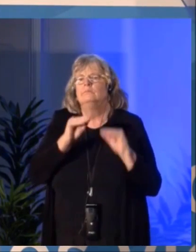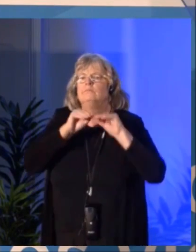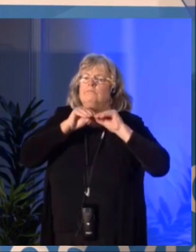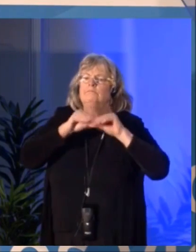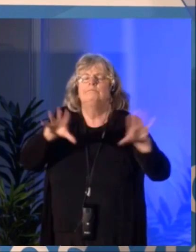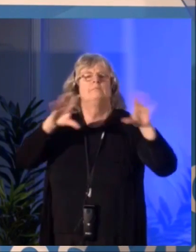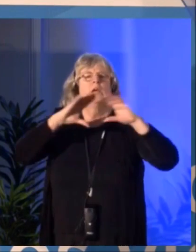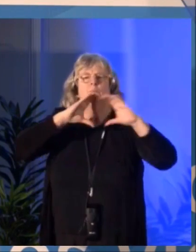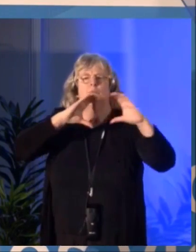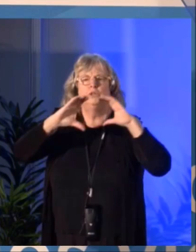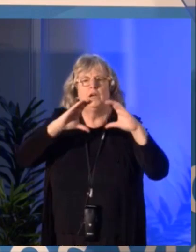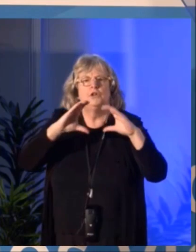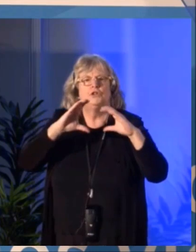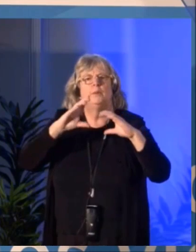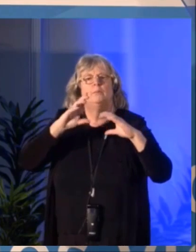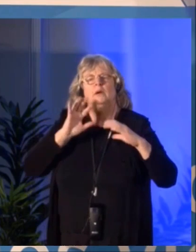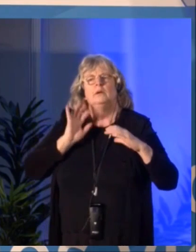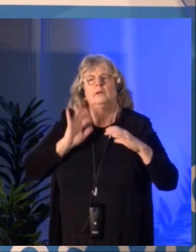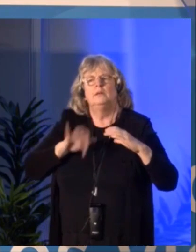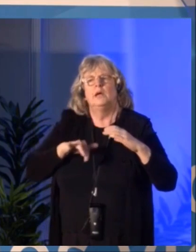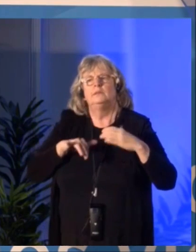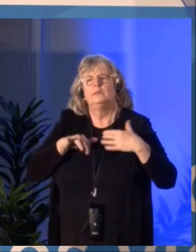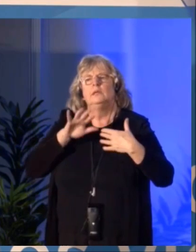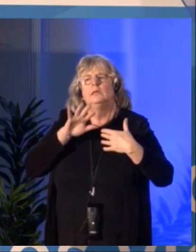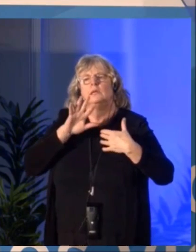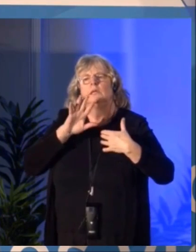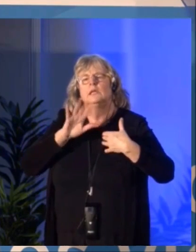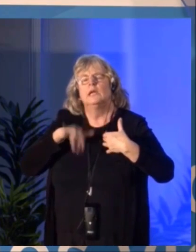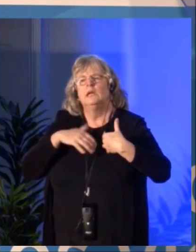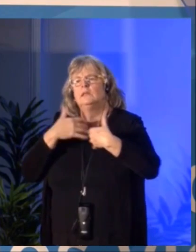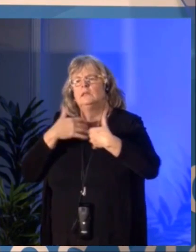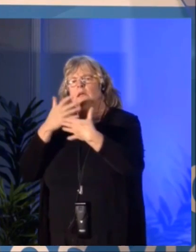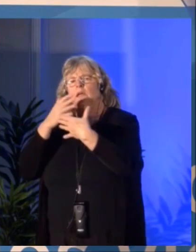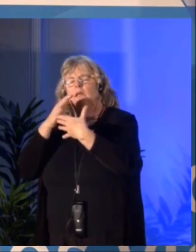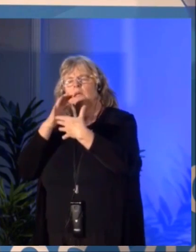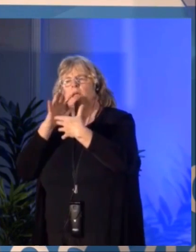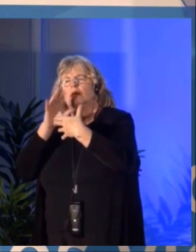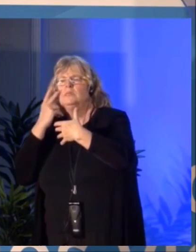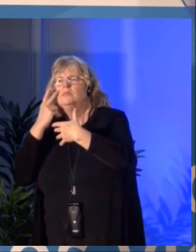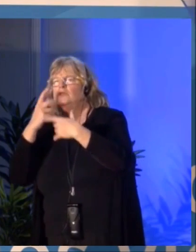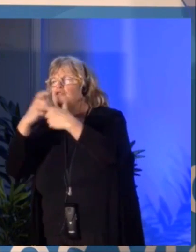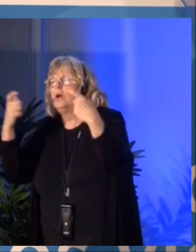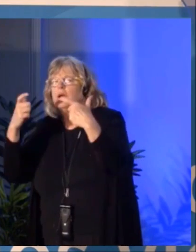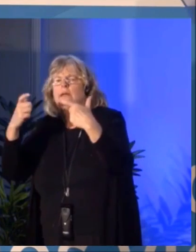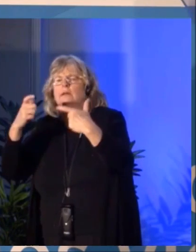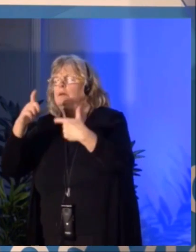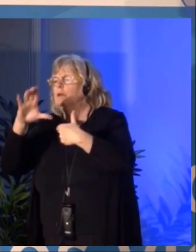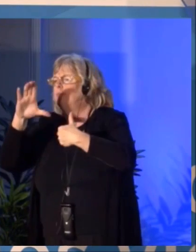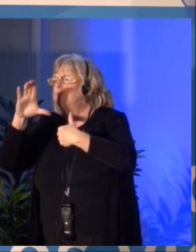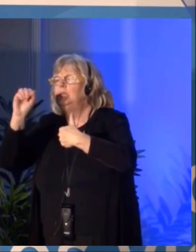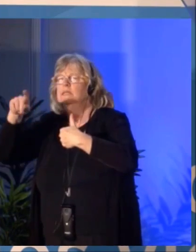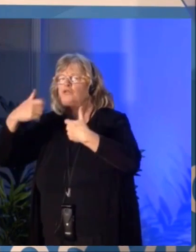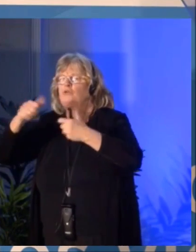We're seeing the growing poverty of creators, the marginalization, even the elimination of intermediaries.